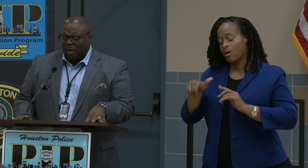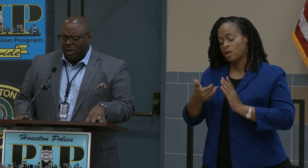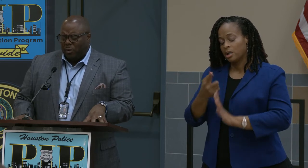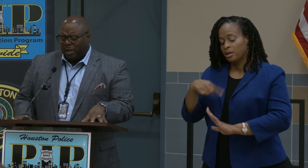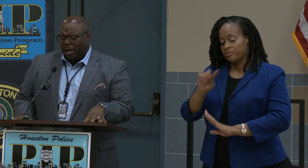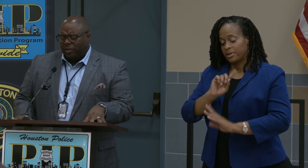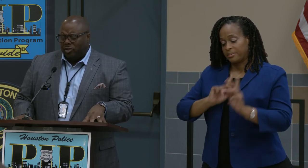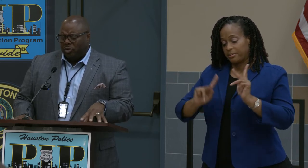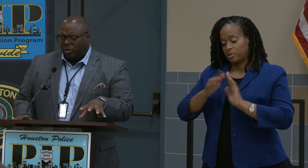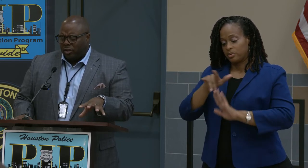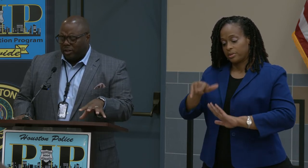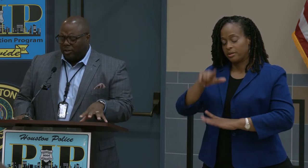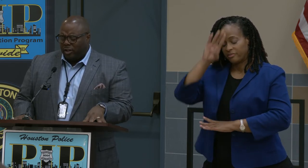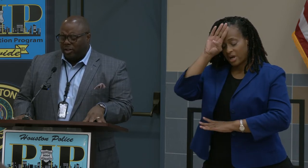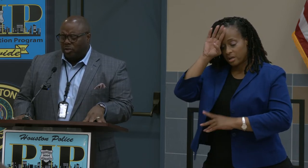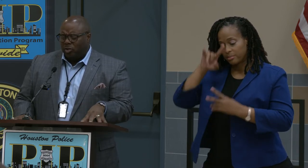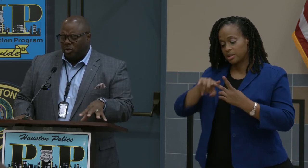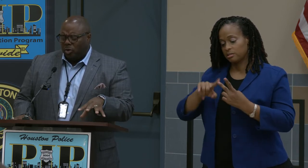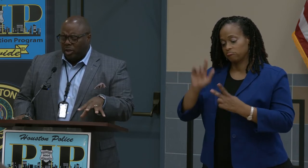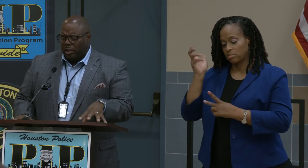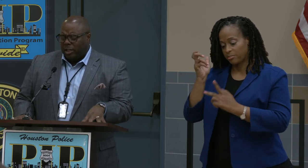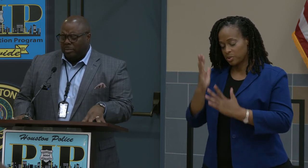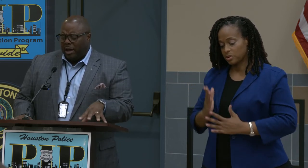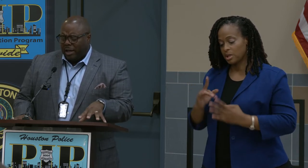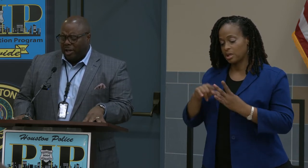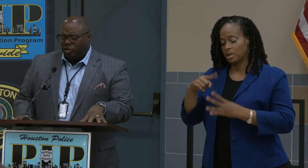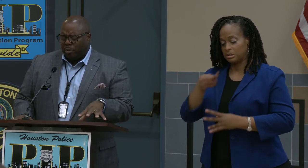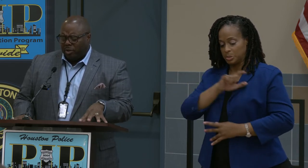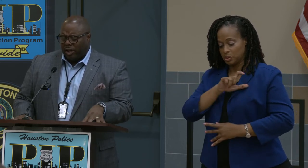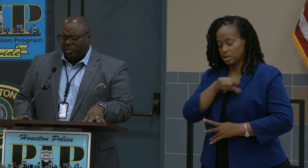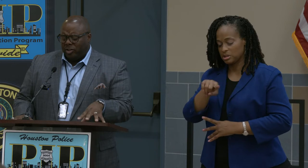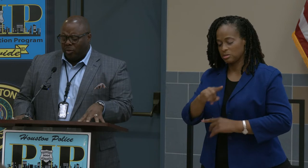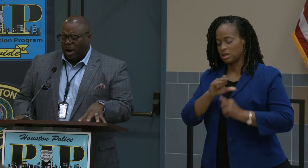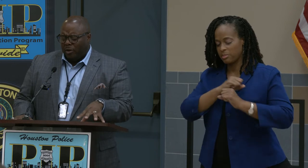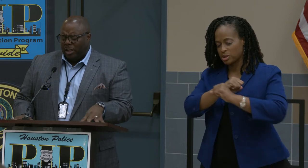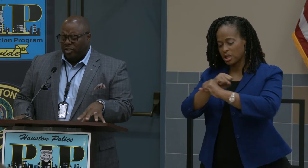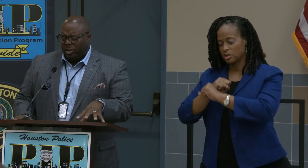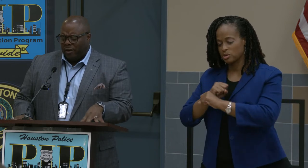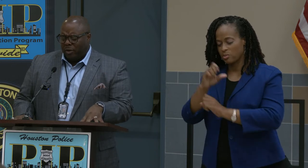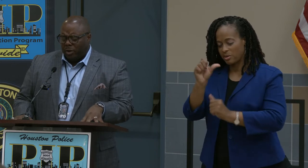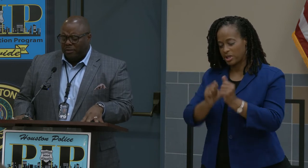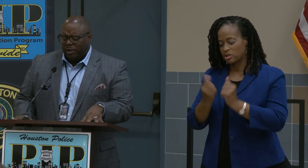and we ask that you just continue to keep a hedge of protection around each and every one of us.